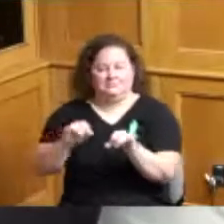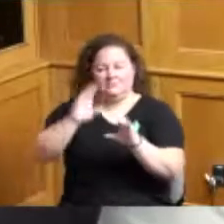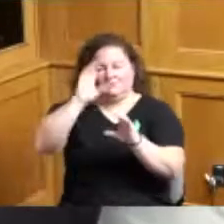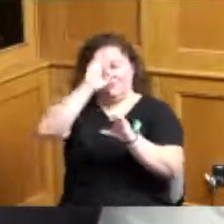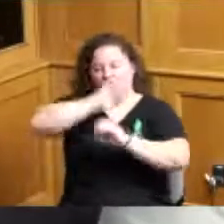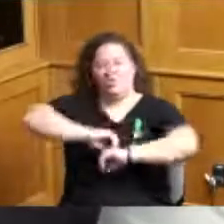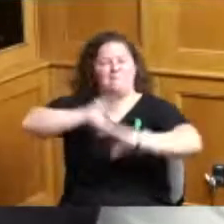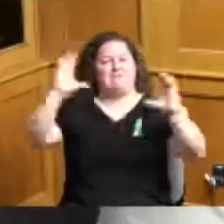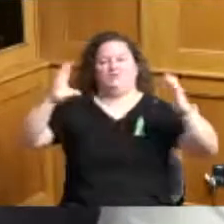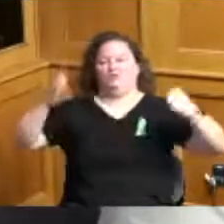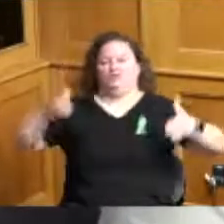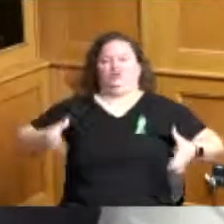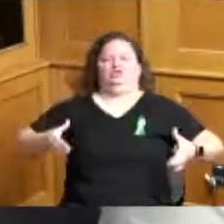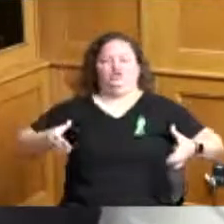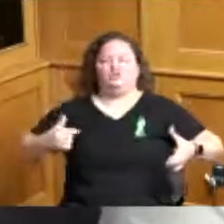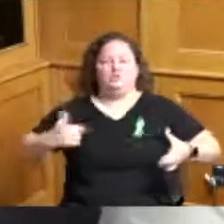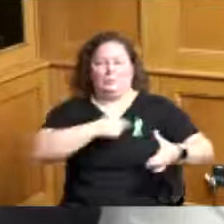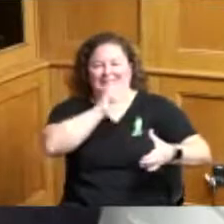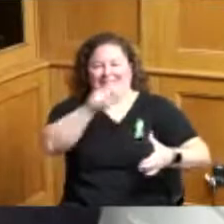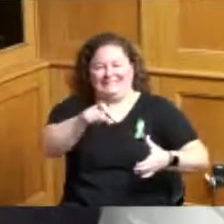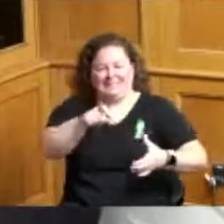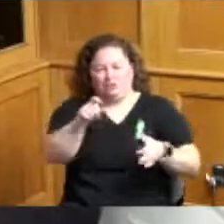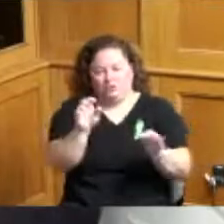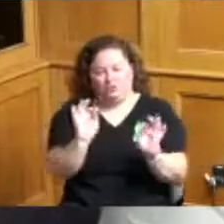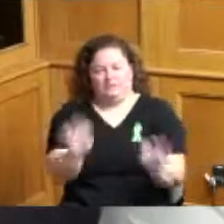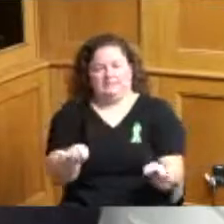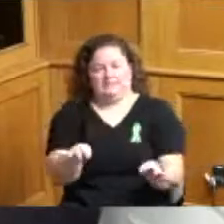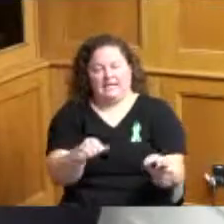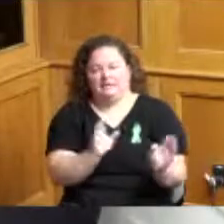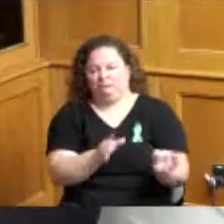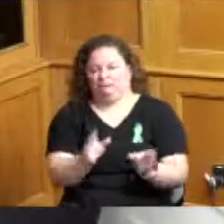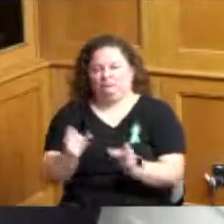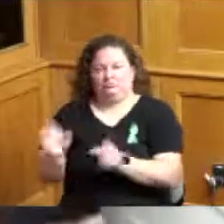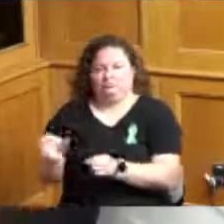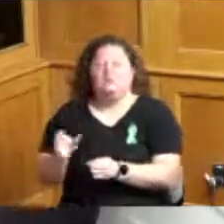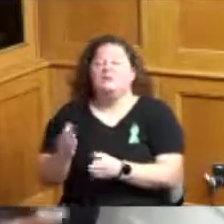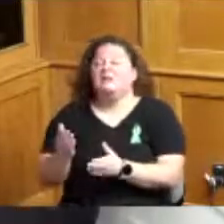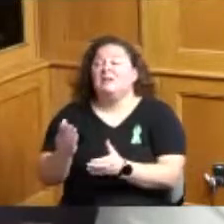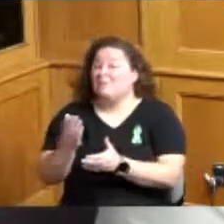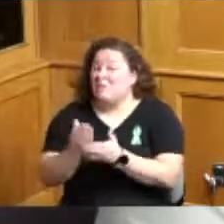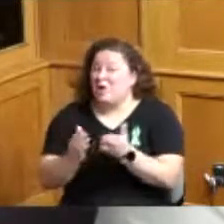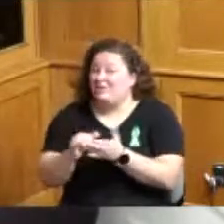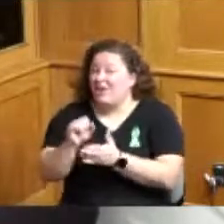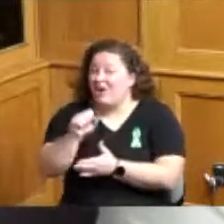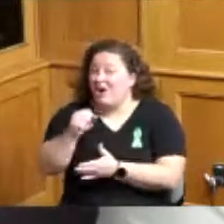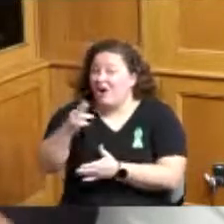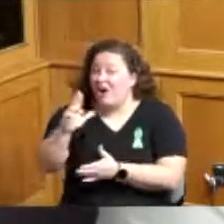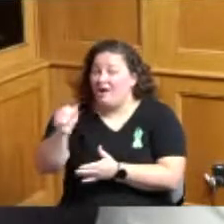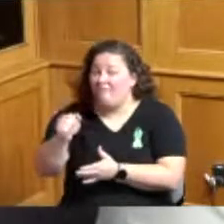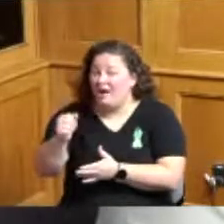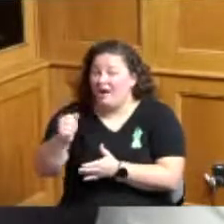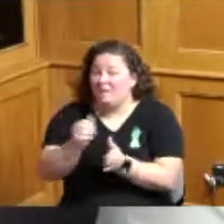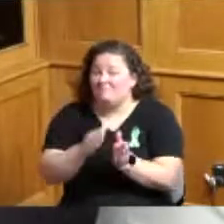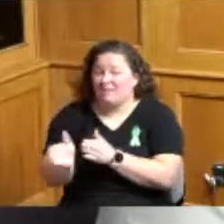intelligent decision and part of our plan has to be how do we deal with the communication the